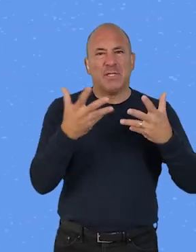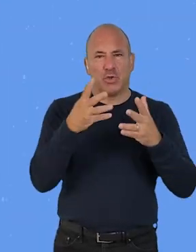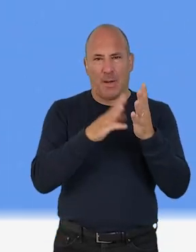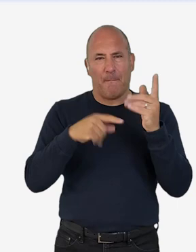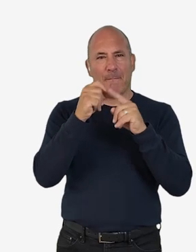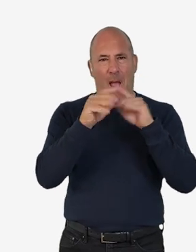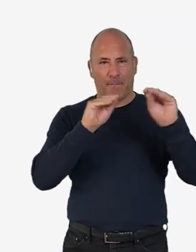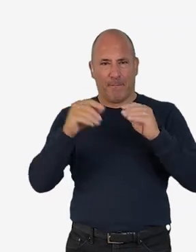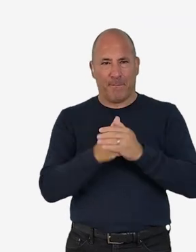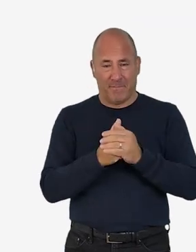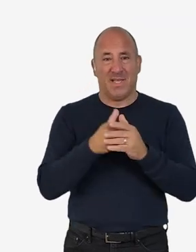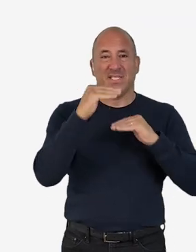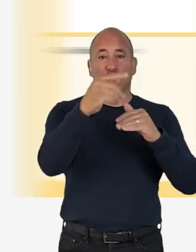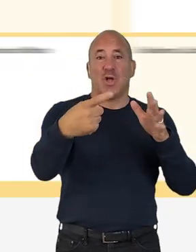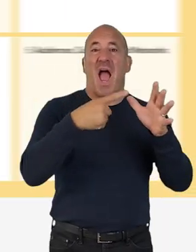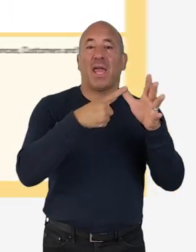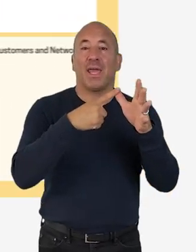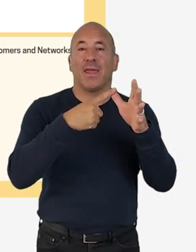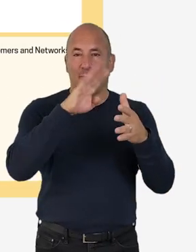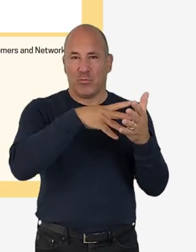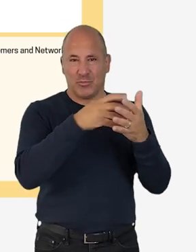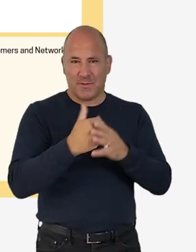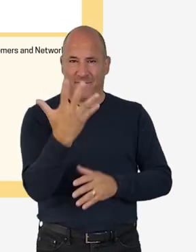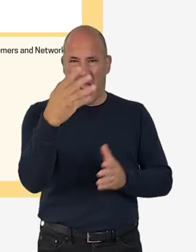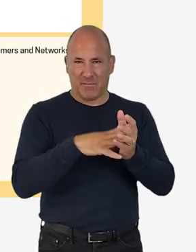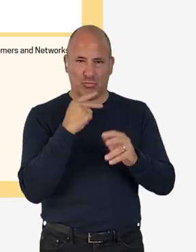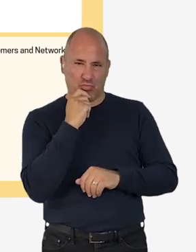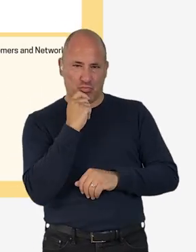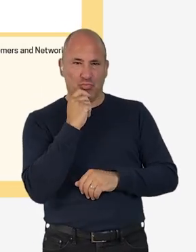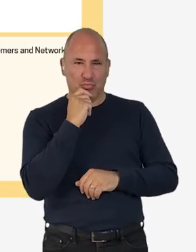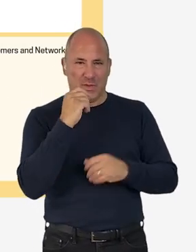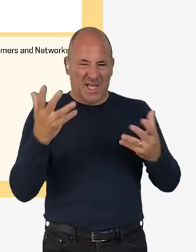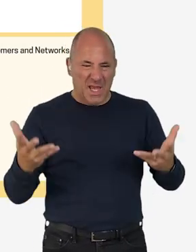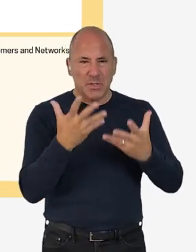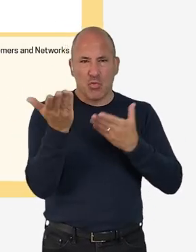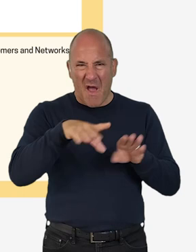Look at Section A of the worksheet, and take 5 minutes and write down all the emissions sources